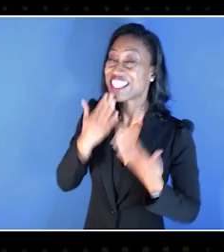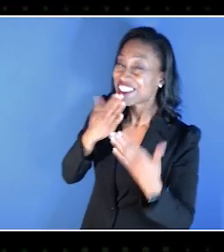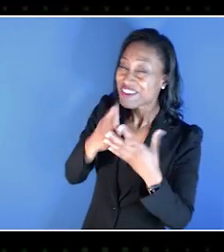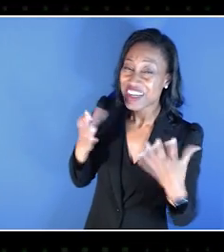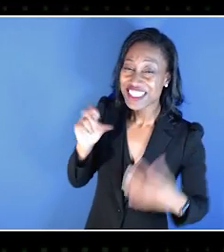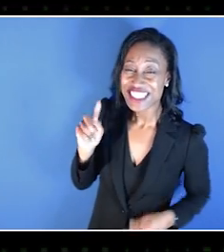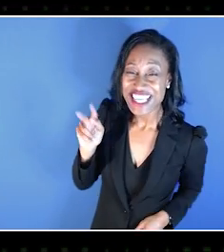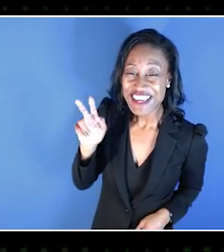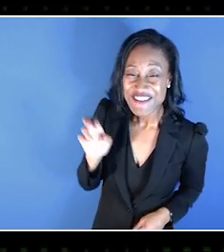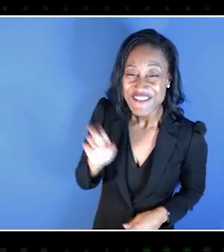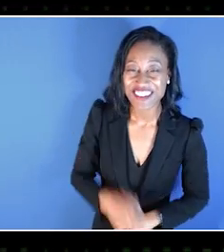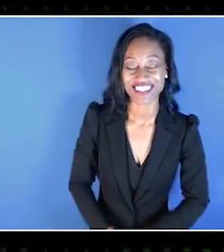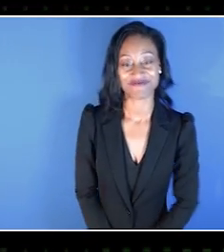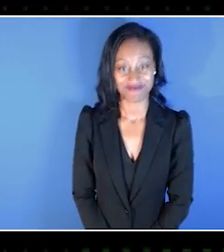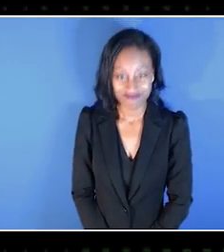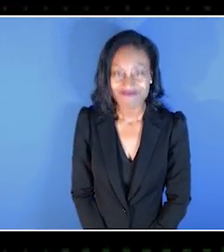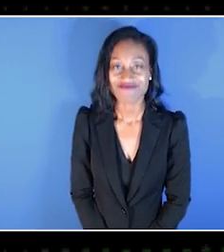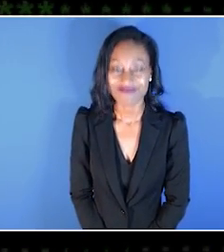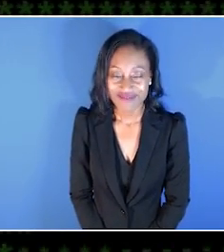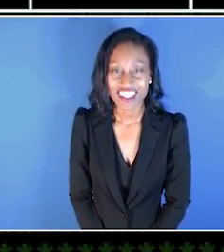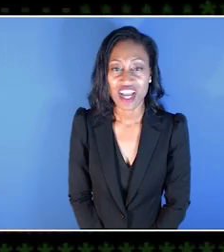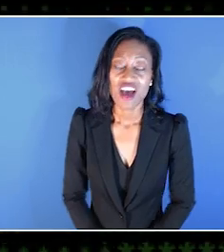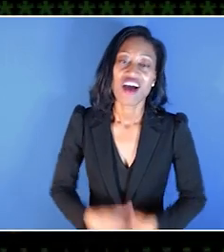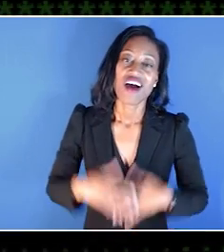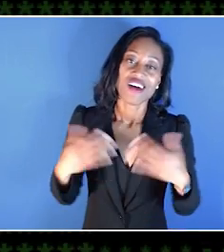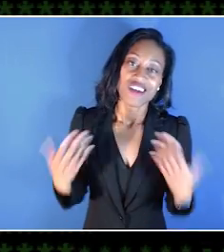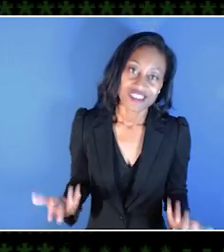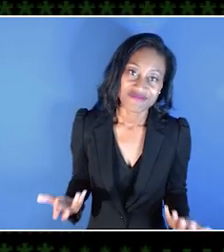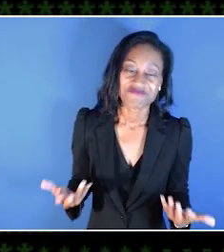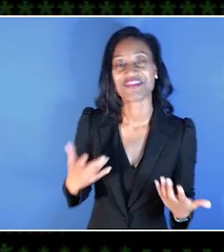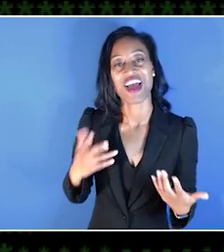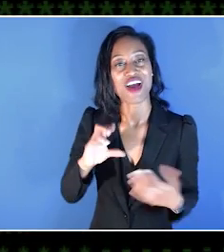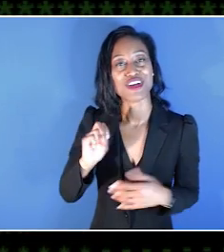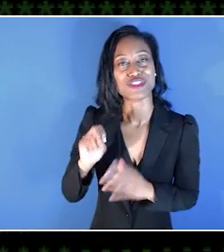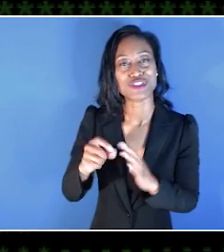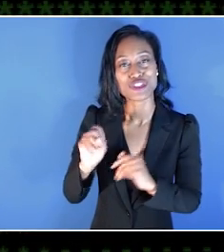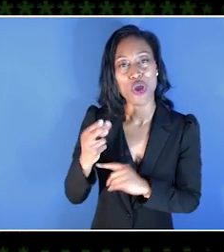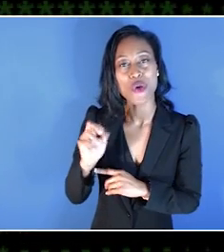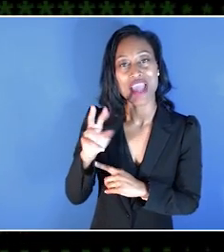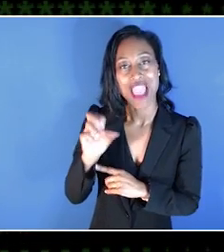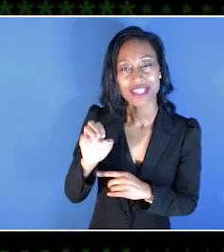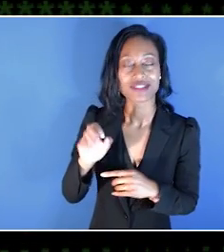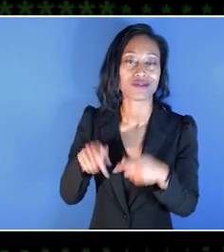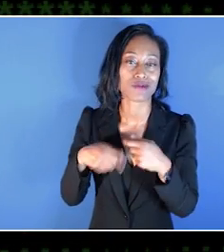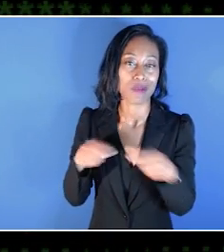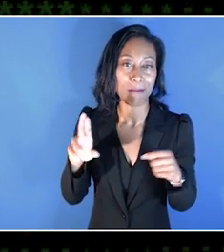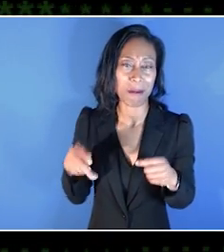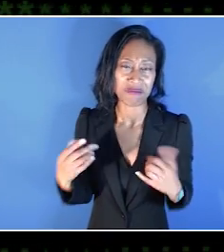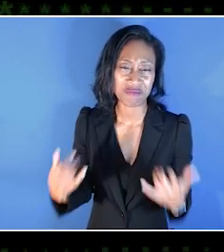Thank you so much, Steve. [CHUCKLES] Well, that's the end of our Showcase today. So let's recap with a few highlights.